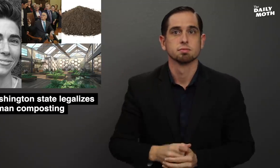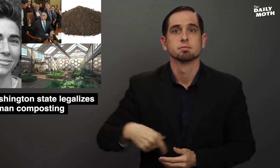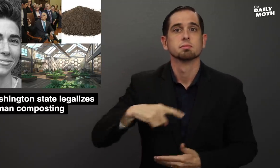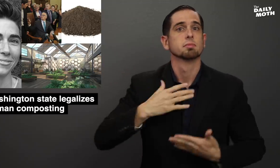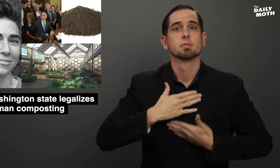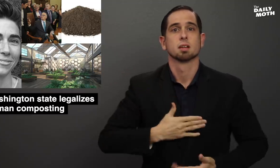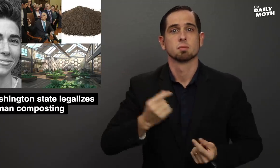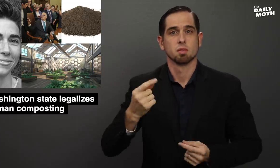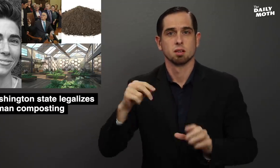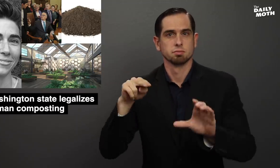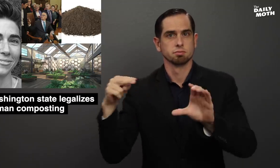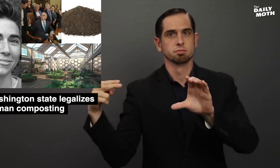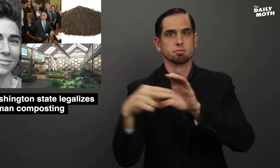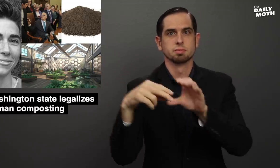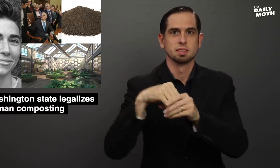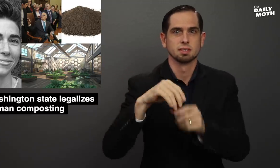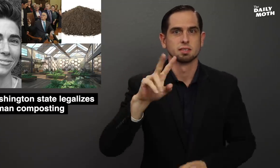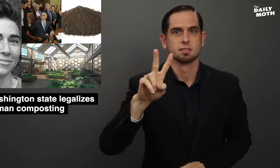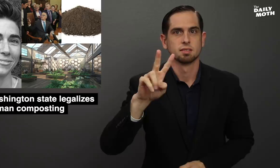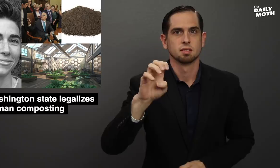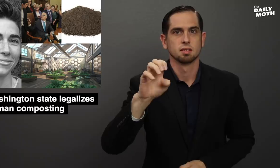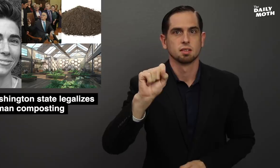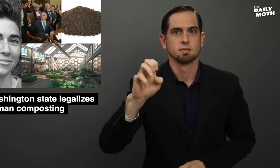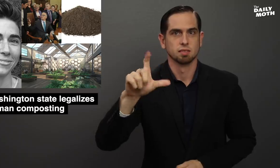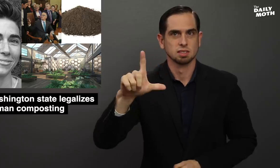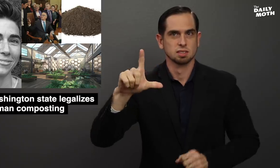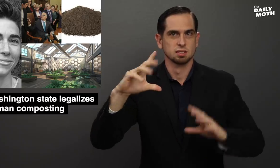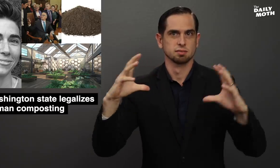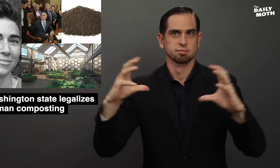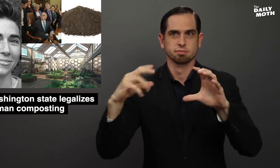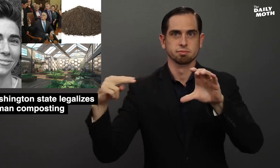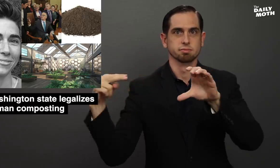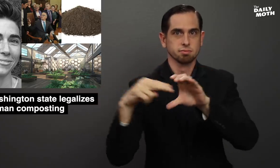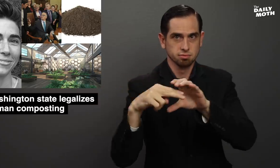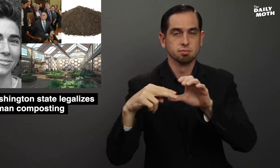The bodies are put in a vessel,